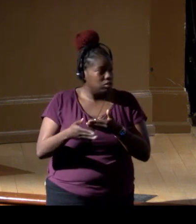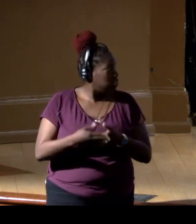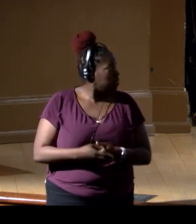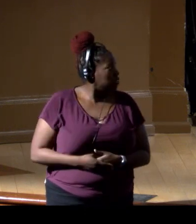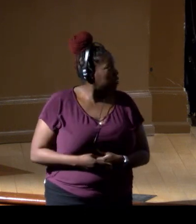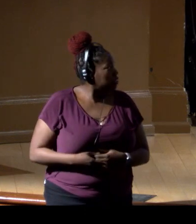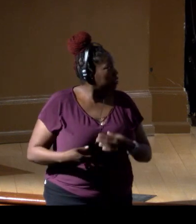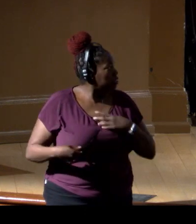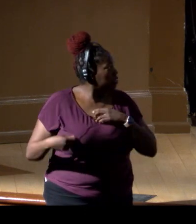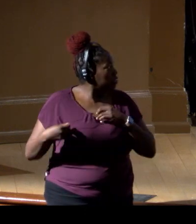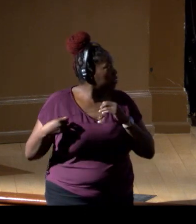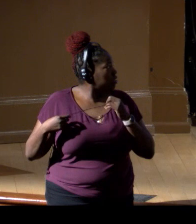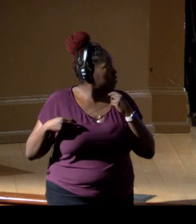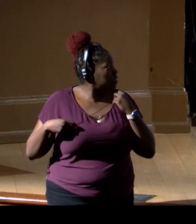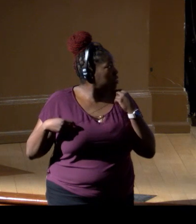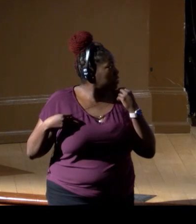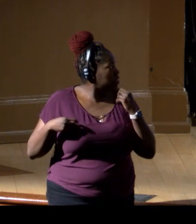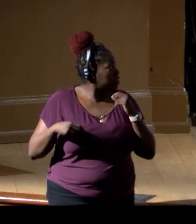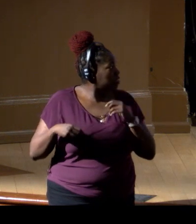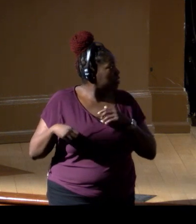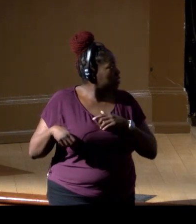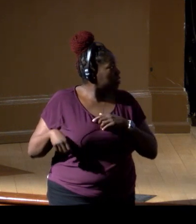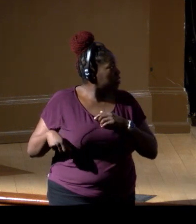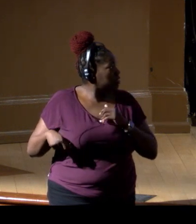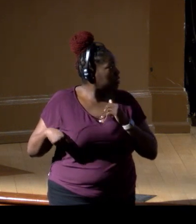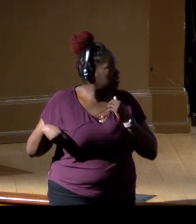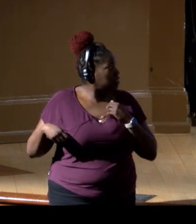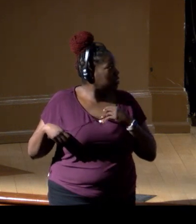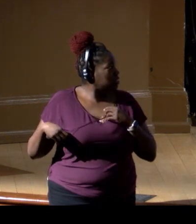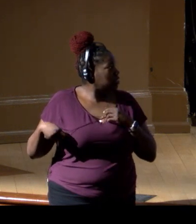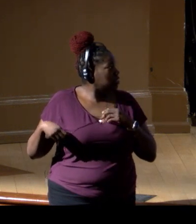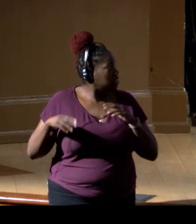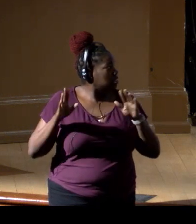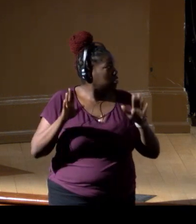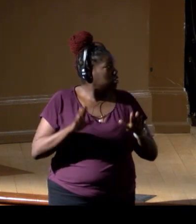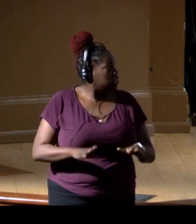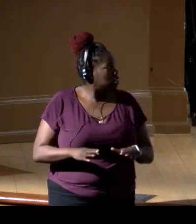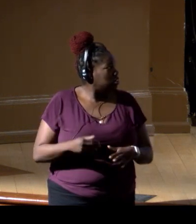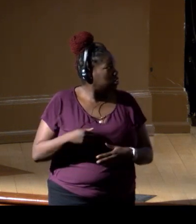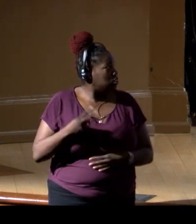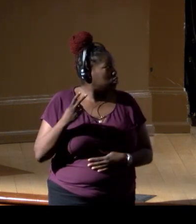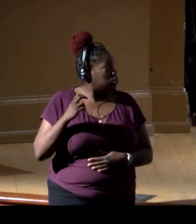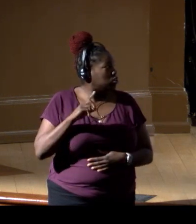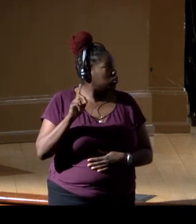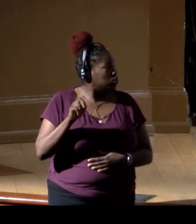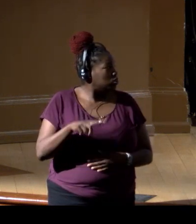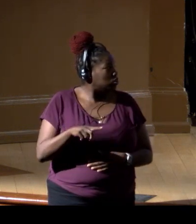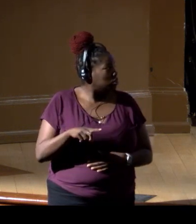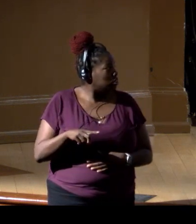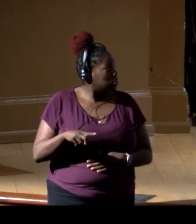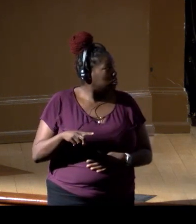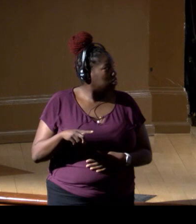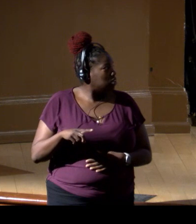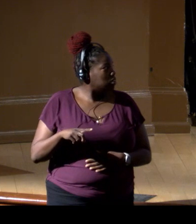if I could make one more point. Rodney always- - I'm cutting you guys- I know- - It's great, it's- Yeah. - We're going to have two more questions- - Okay. [Chris] I see two more out there, and then, you know,